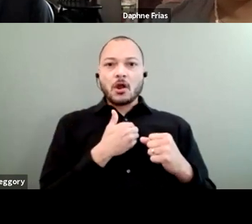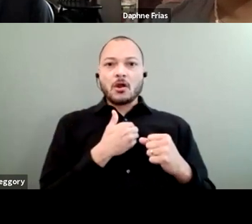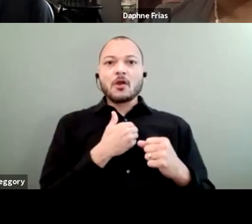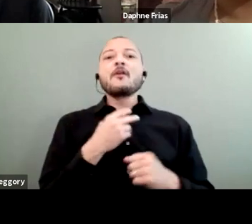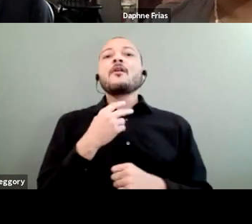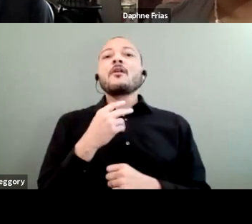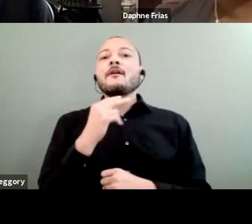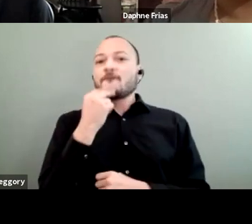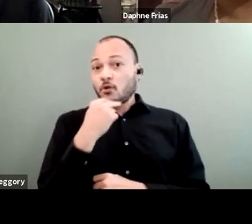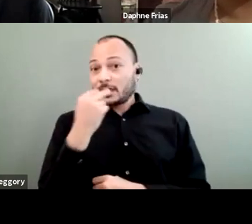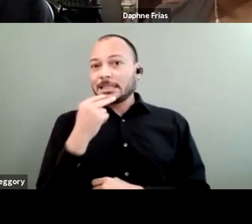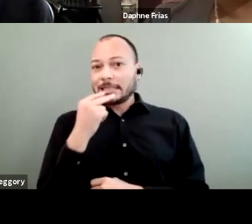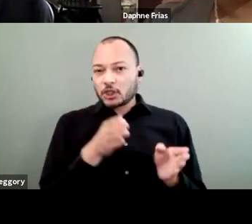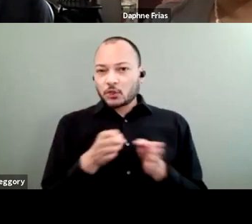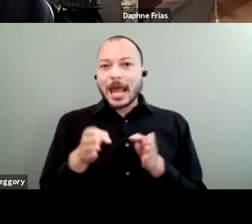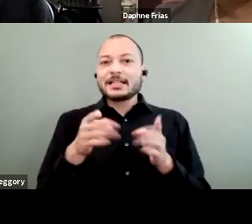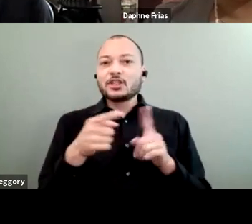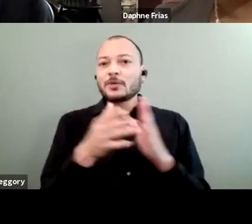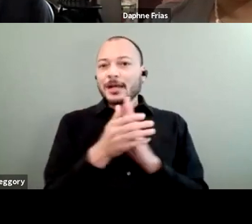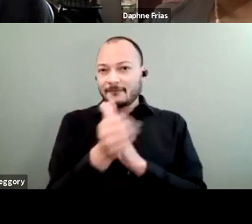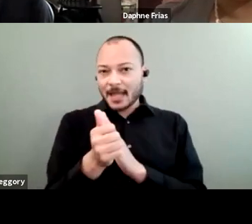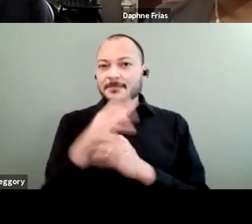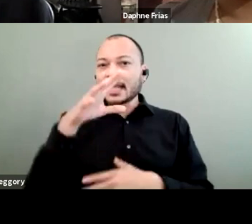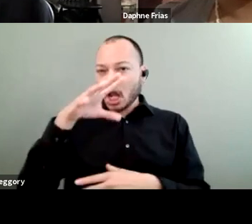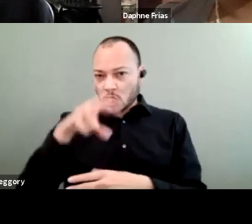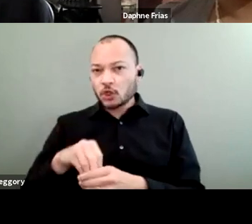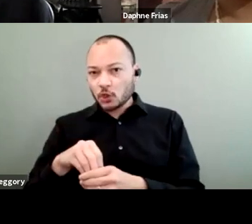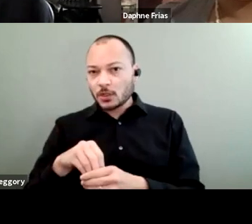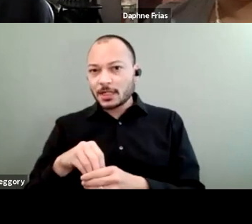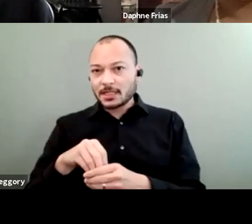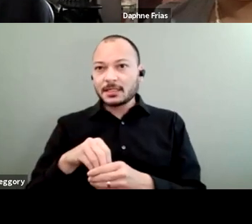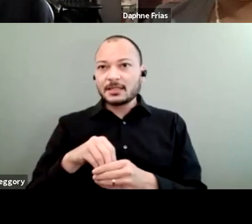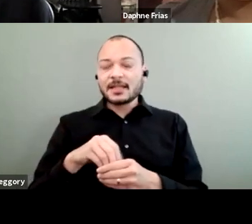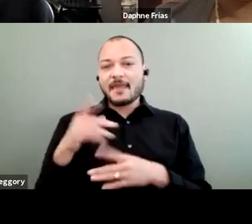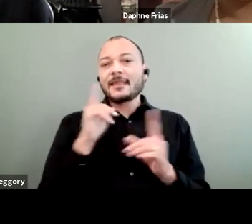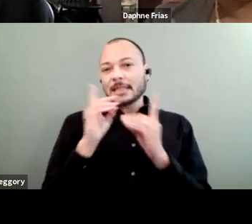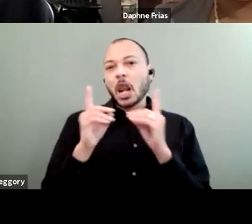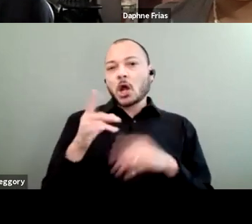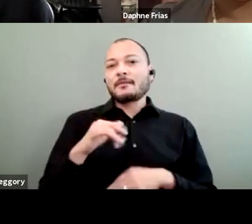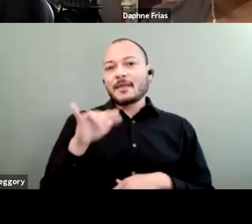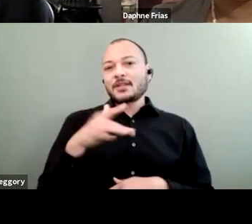to effectively be included in the dialogue. That's what I see in the civilization.